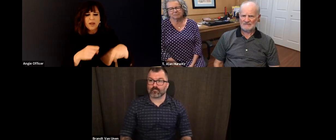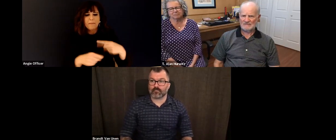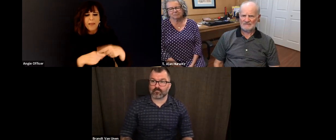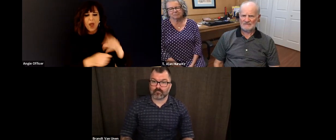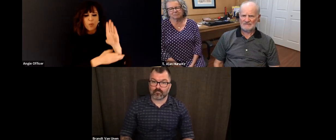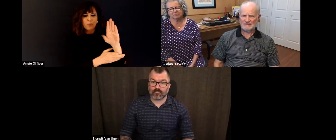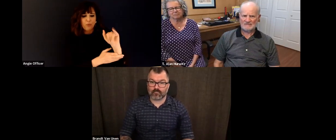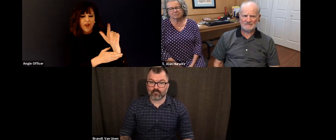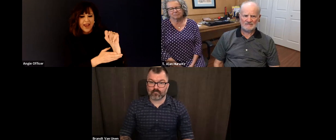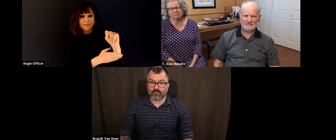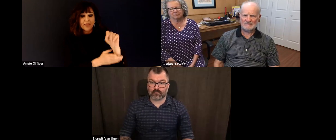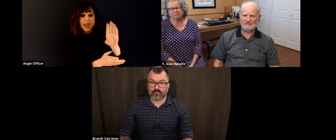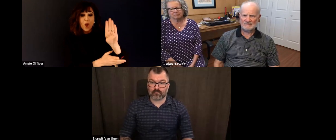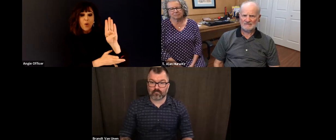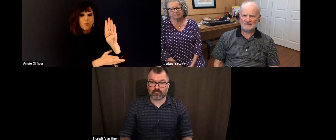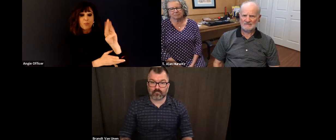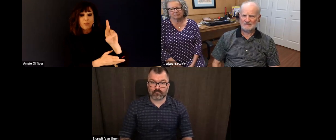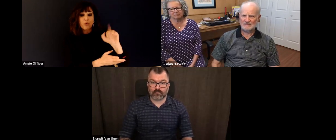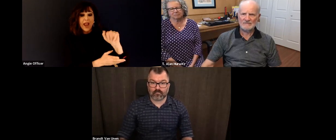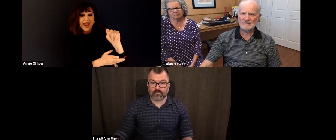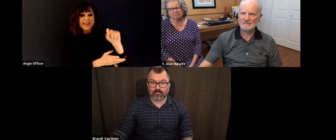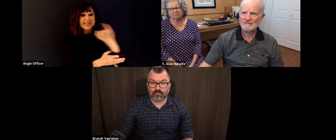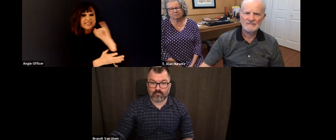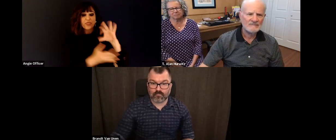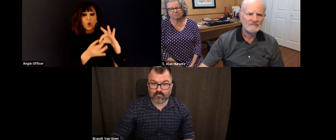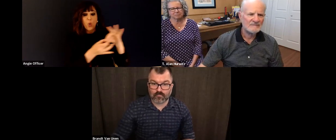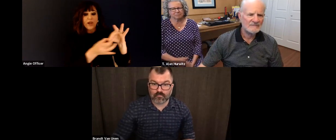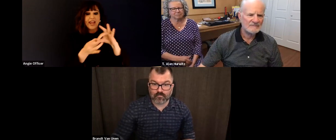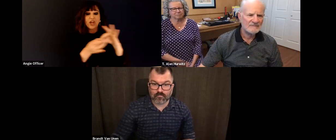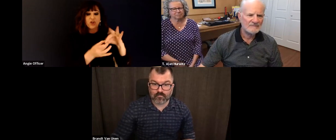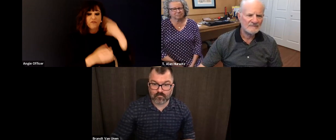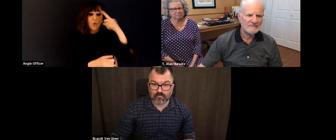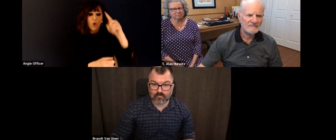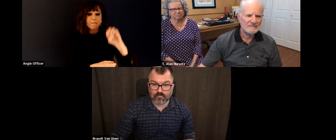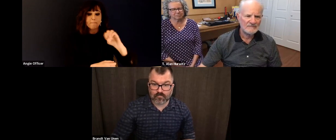give closing remarks. Brant will and so I just want to briefly